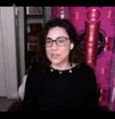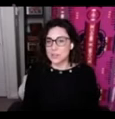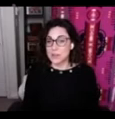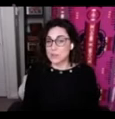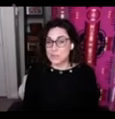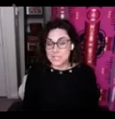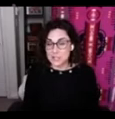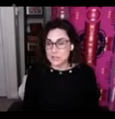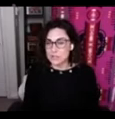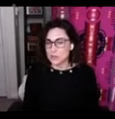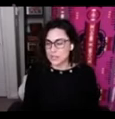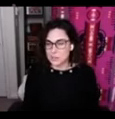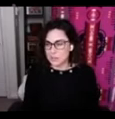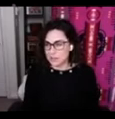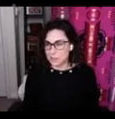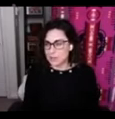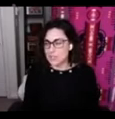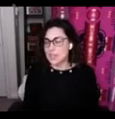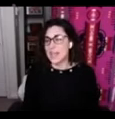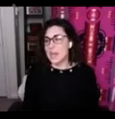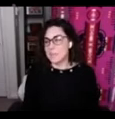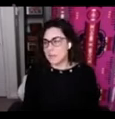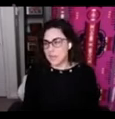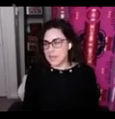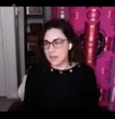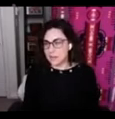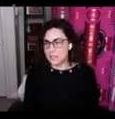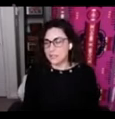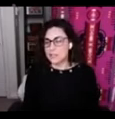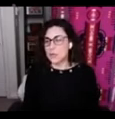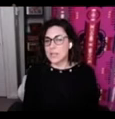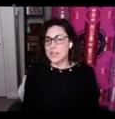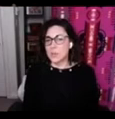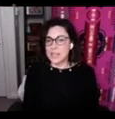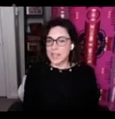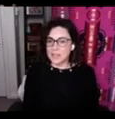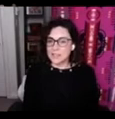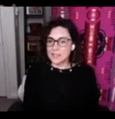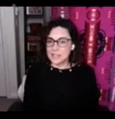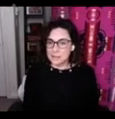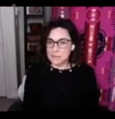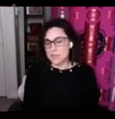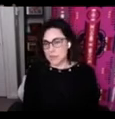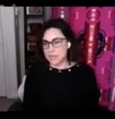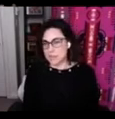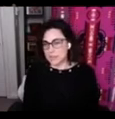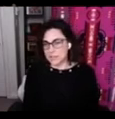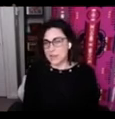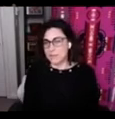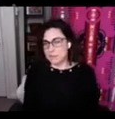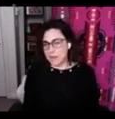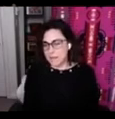but also teachers, curriculum developers, and many, many others and so we can't leave the responsibility of reviving